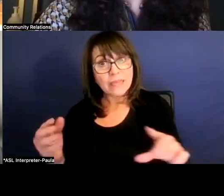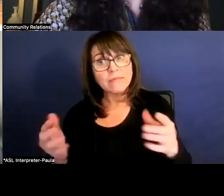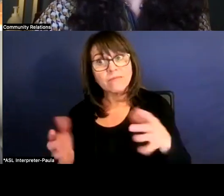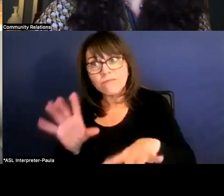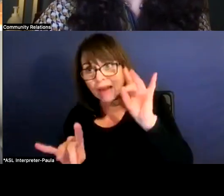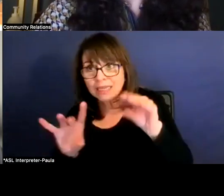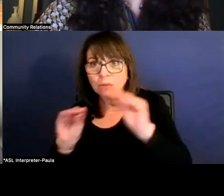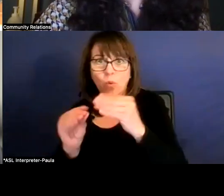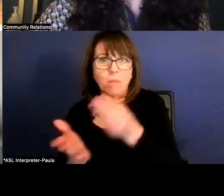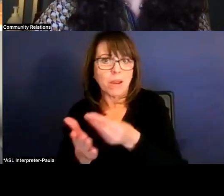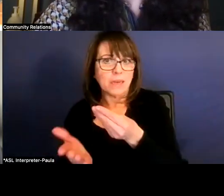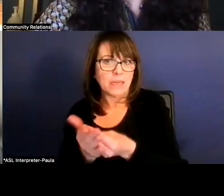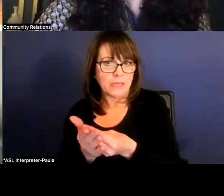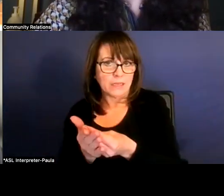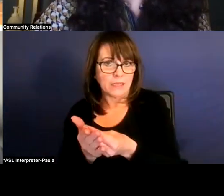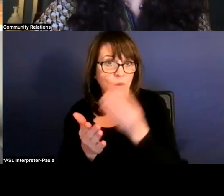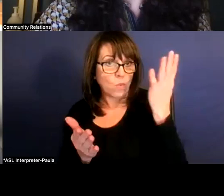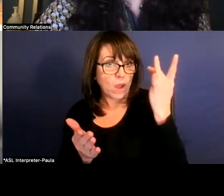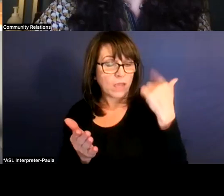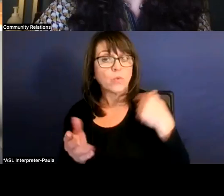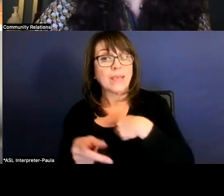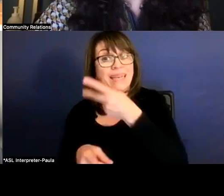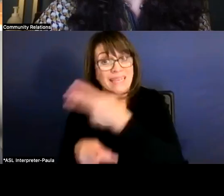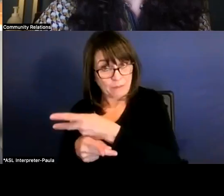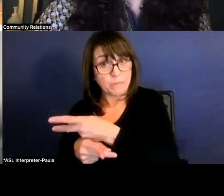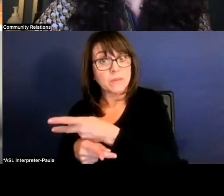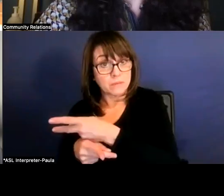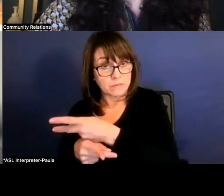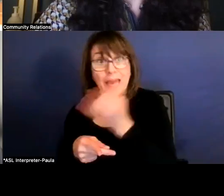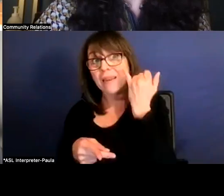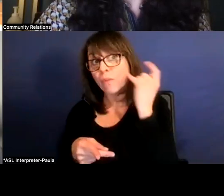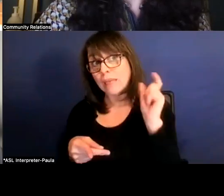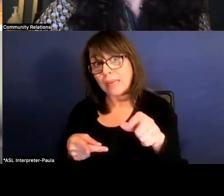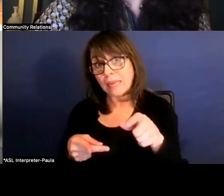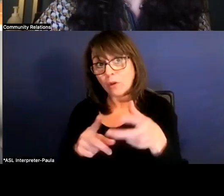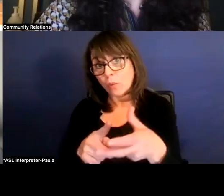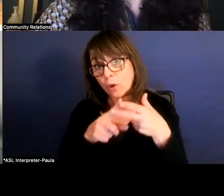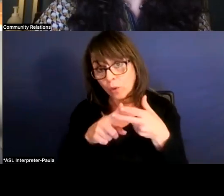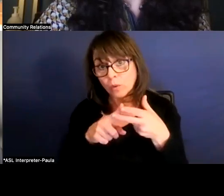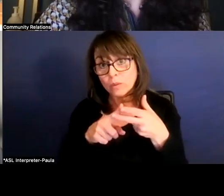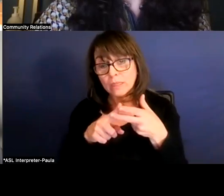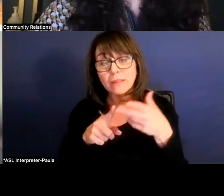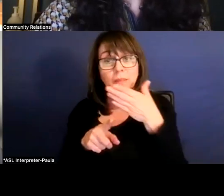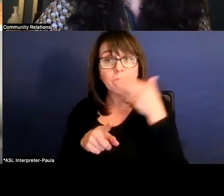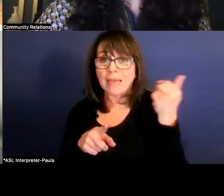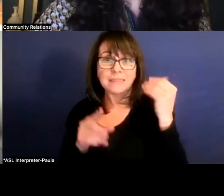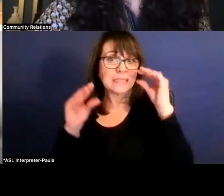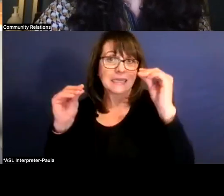so we can retain. And if we need to recruit the best teacher and best staff out there,